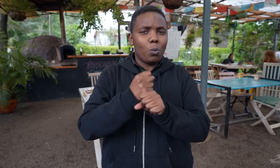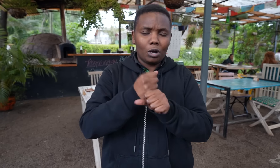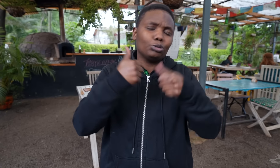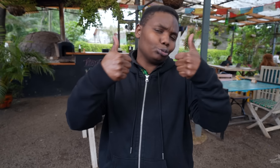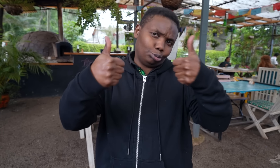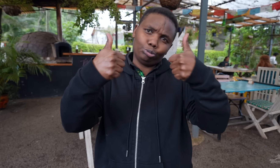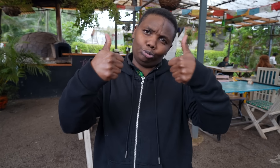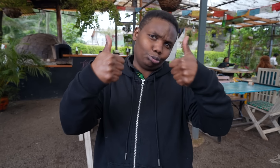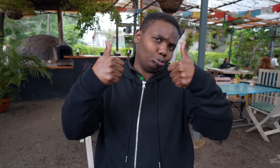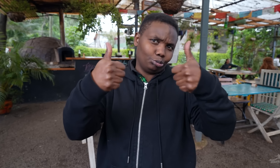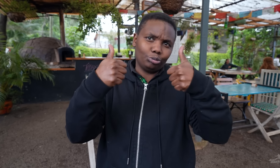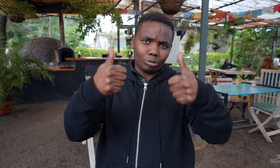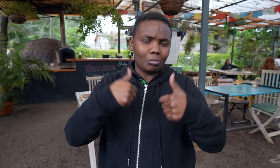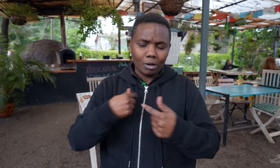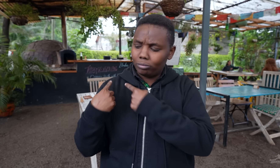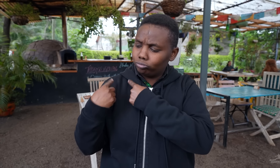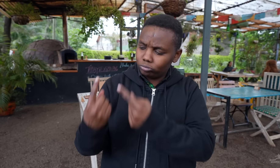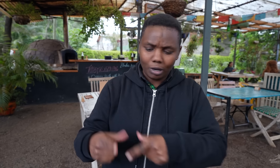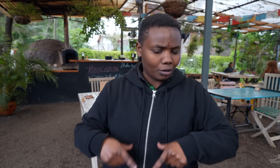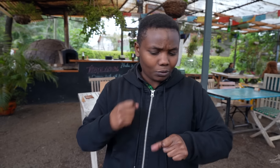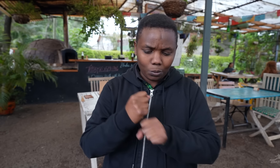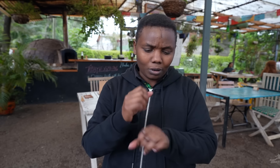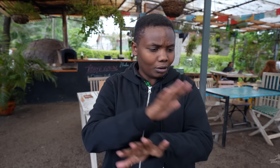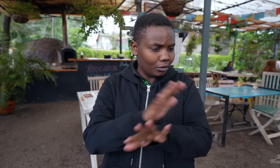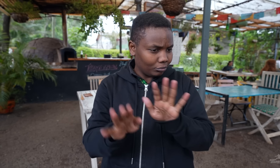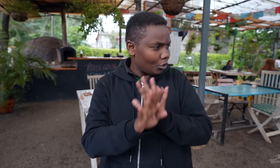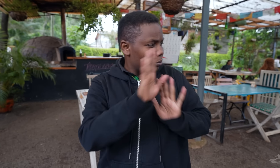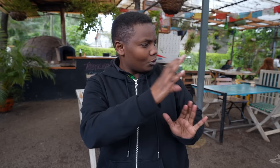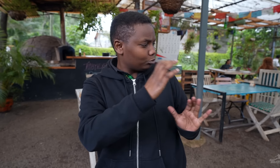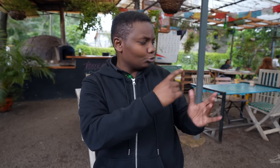I love working here.